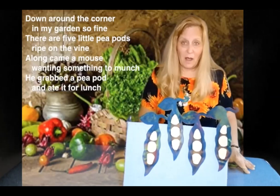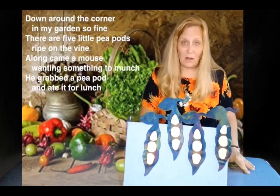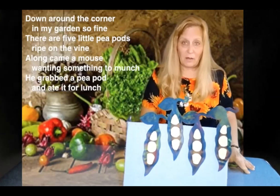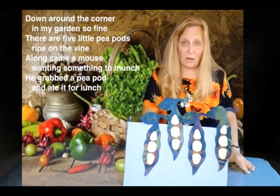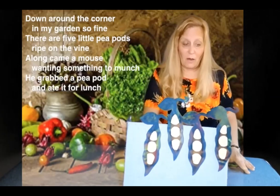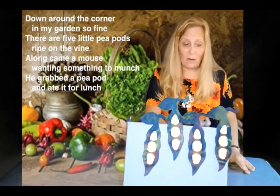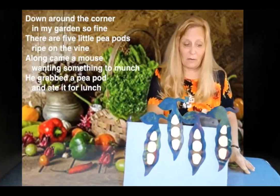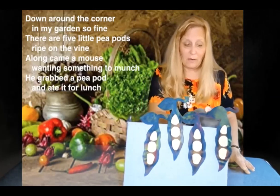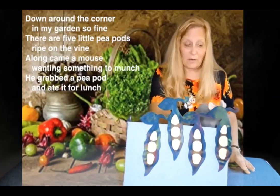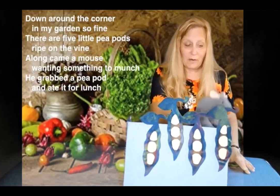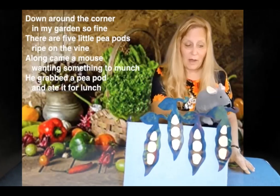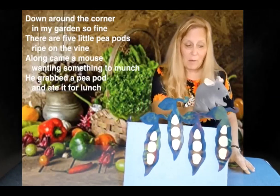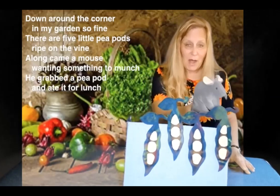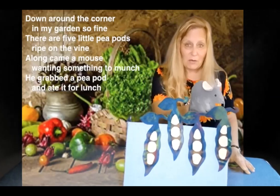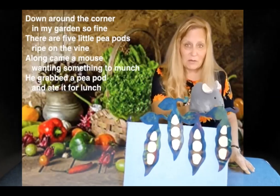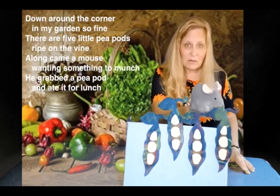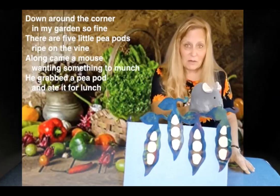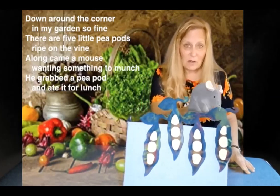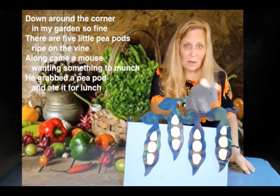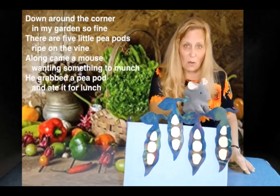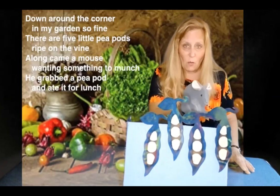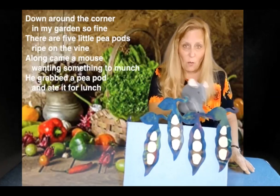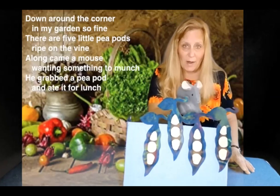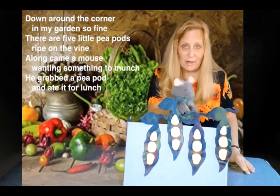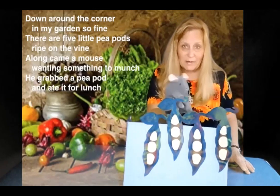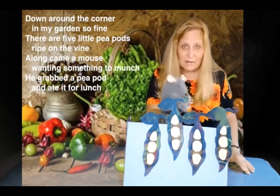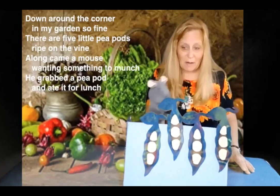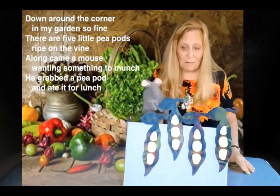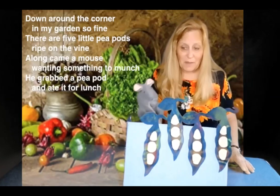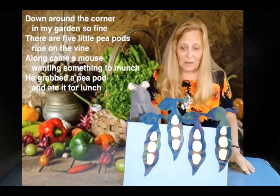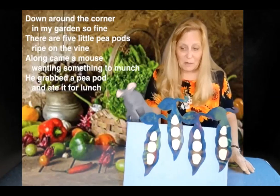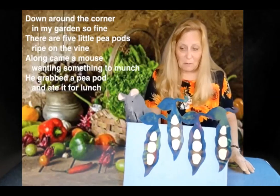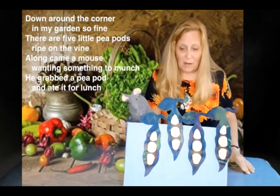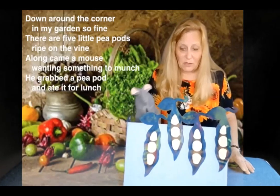Along came a mouse wanting something to munch.